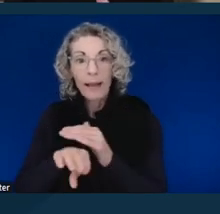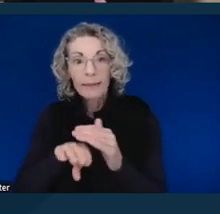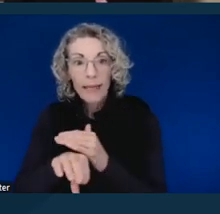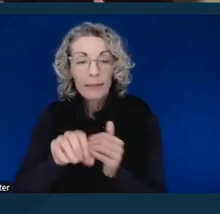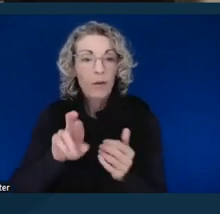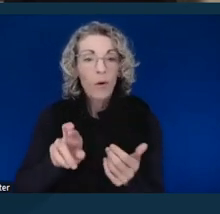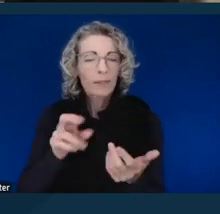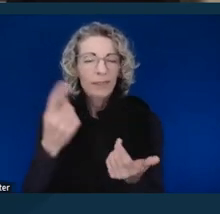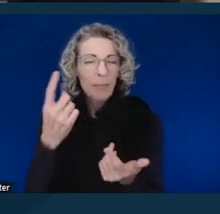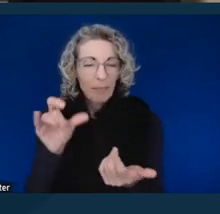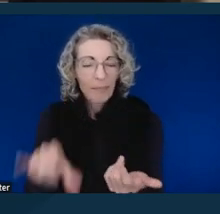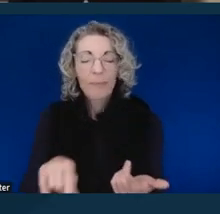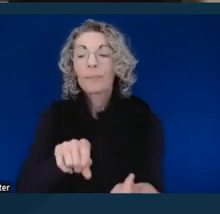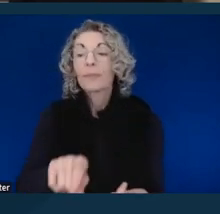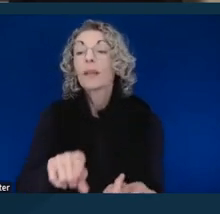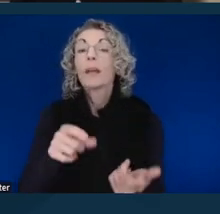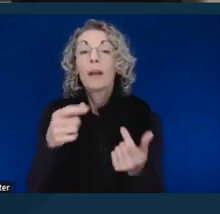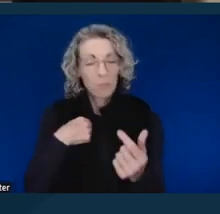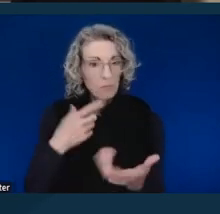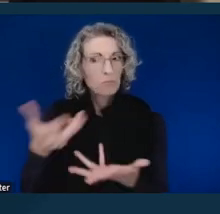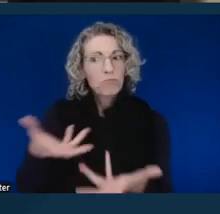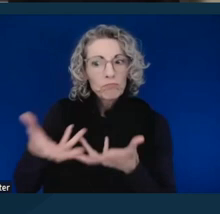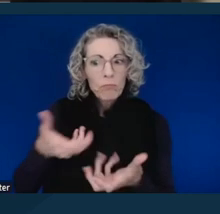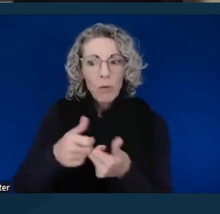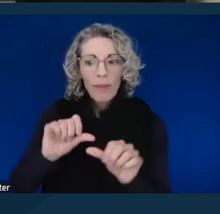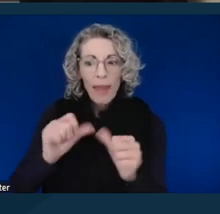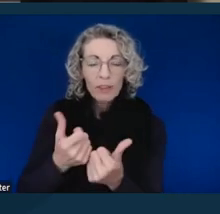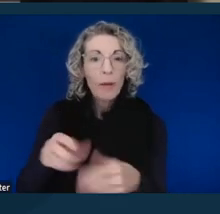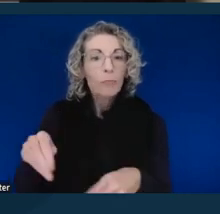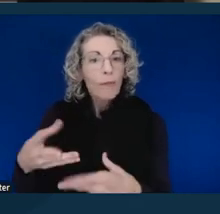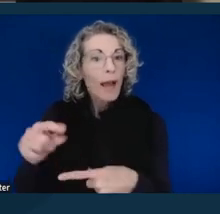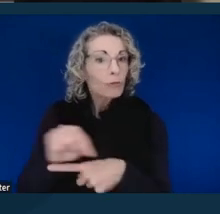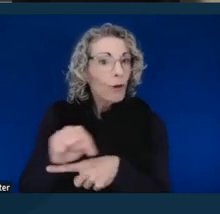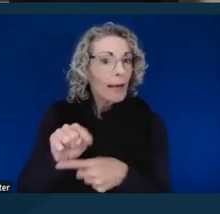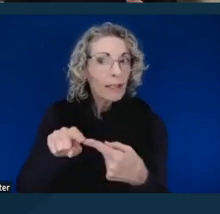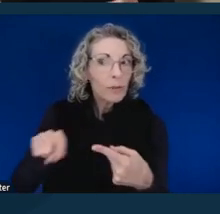And we would also work with these agencies and train them and provide trainings on ADA